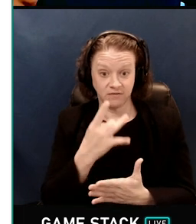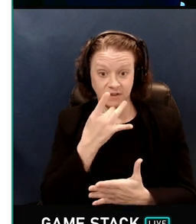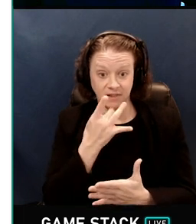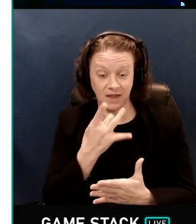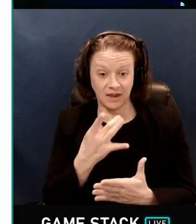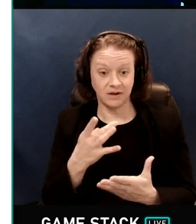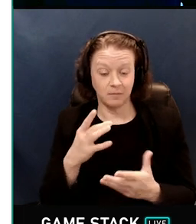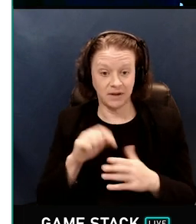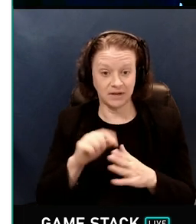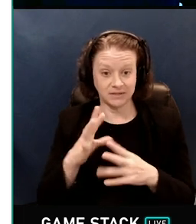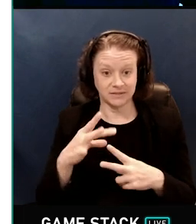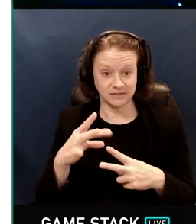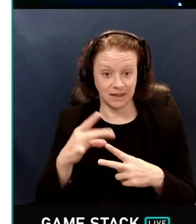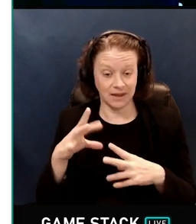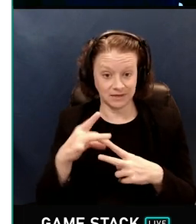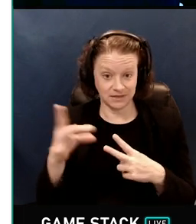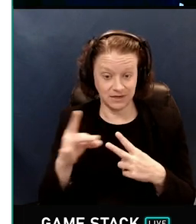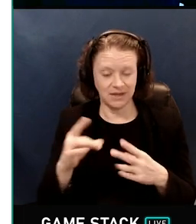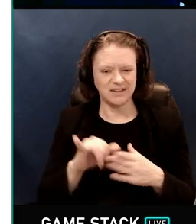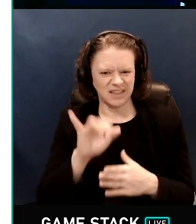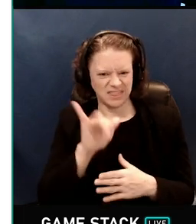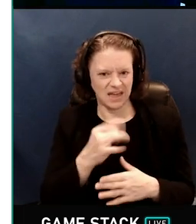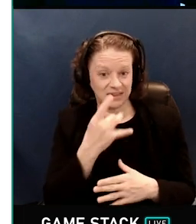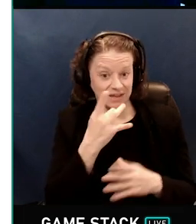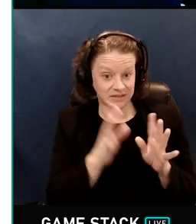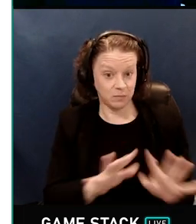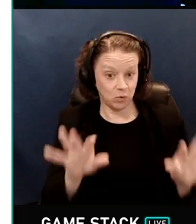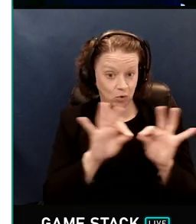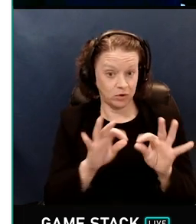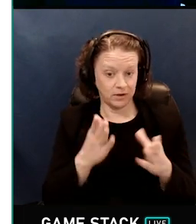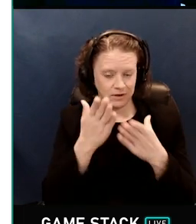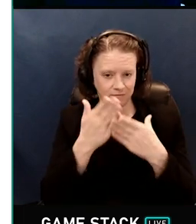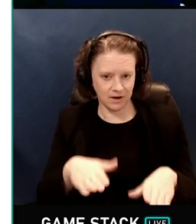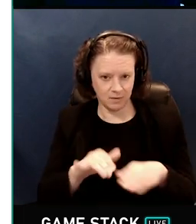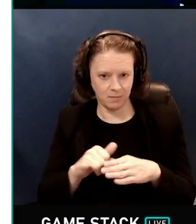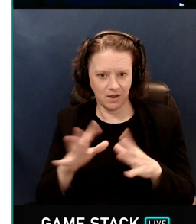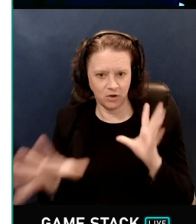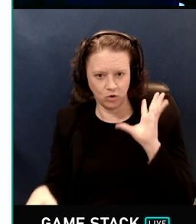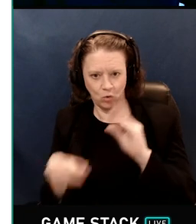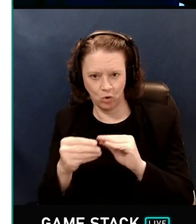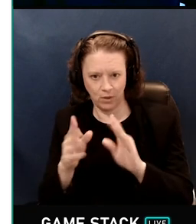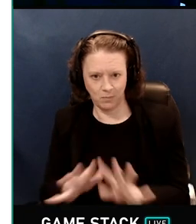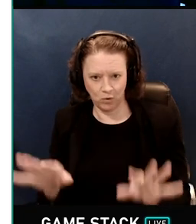selected is that lights importance, divided by the total importance of all eight lights.